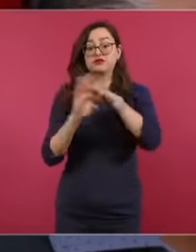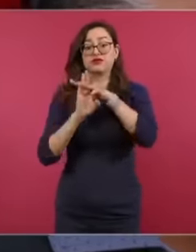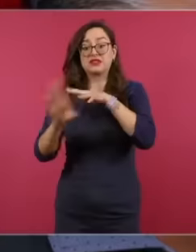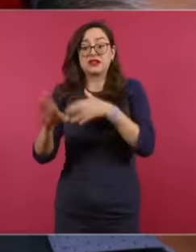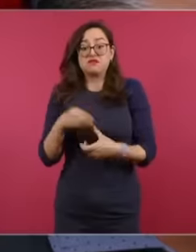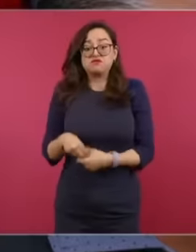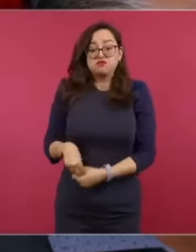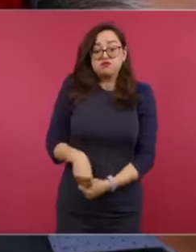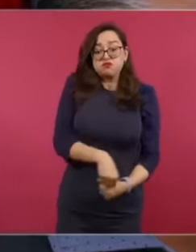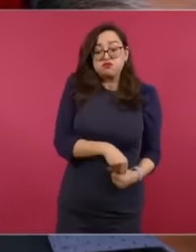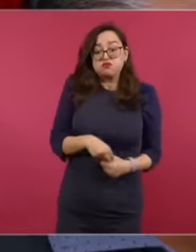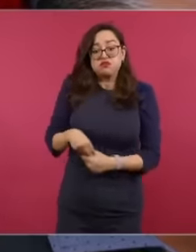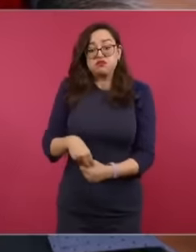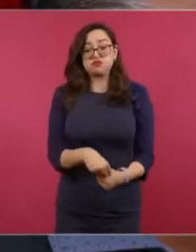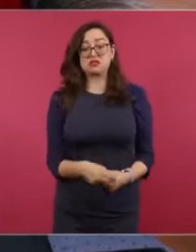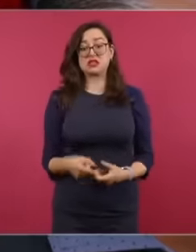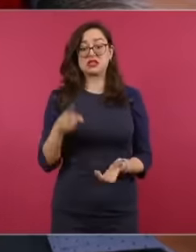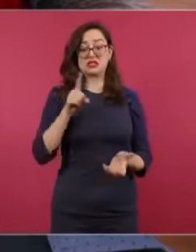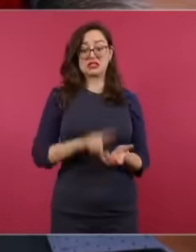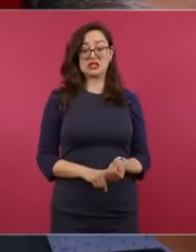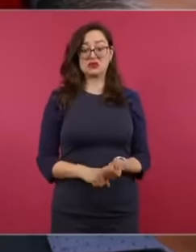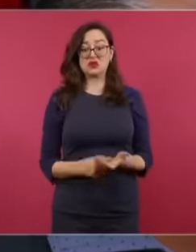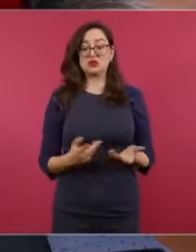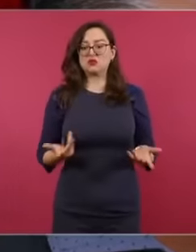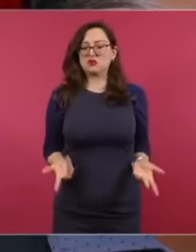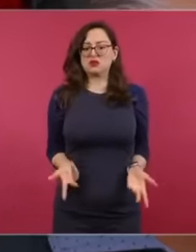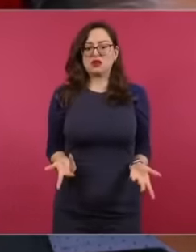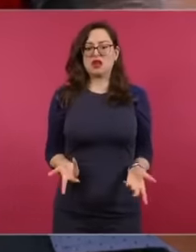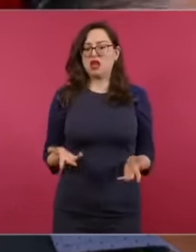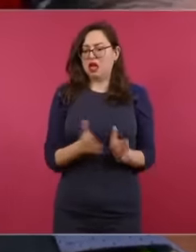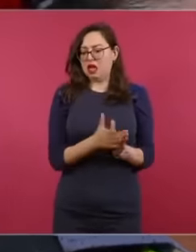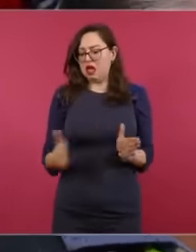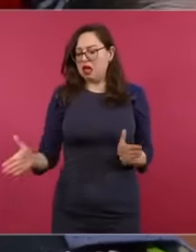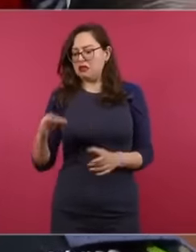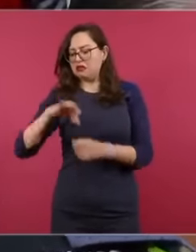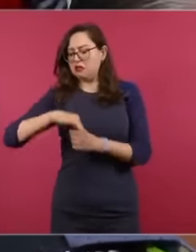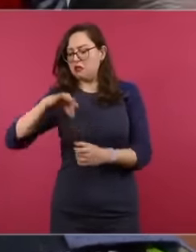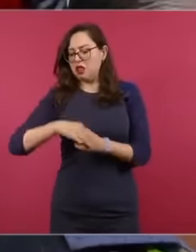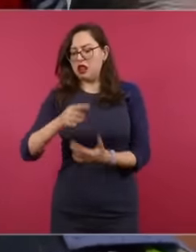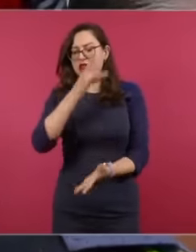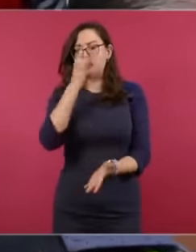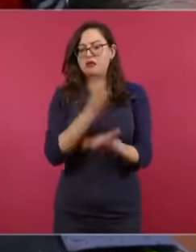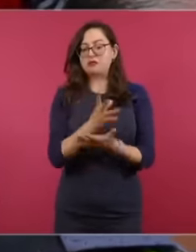the box, that is, it does not just correspond to an electoral time but it is a problem